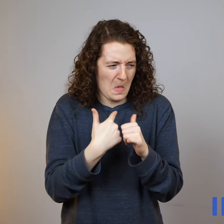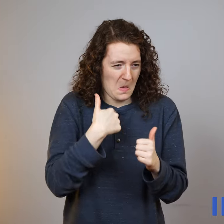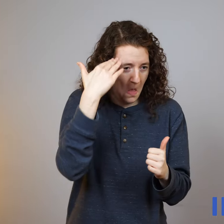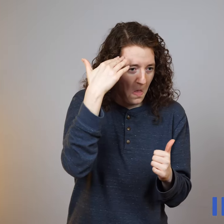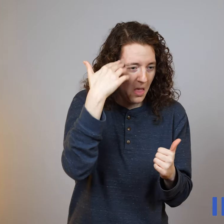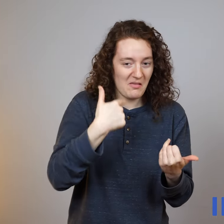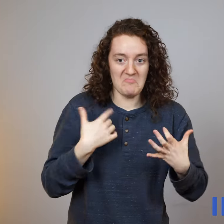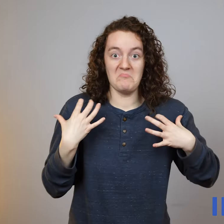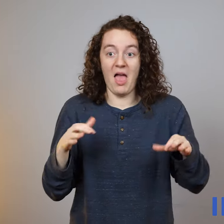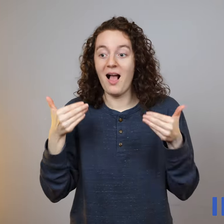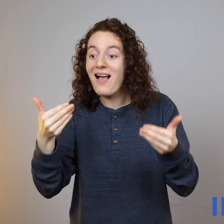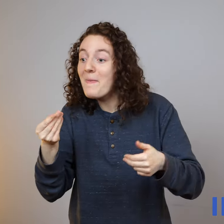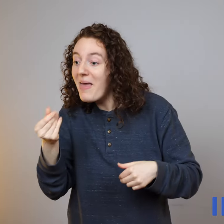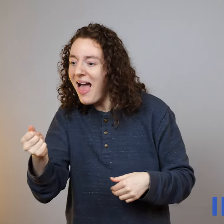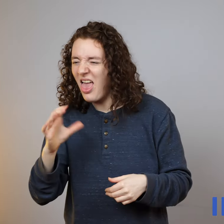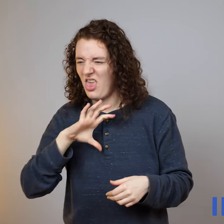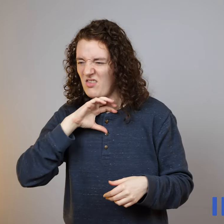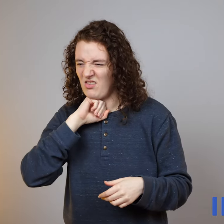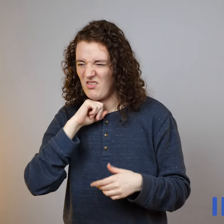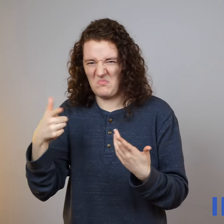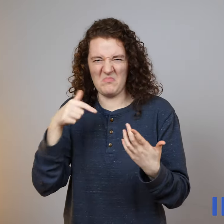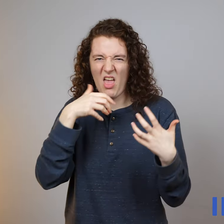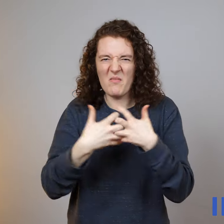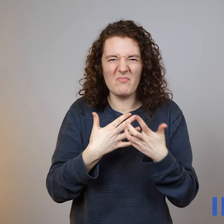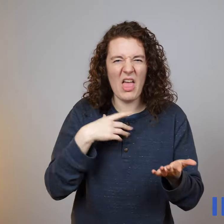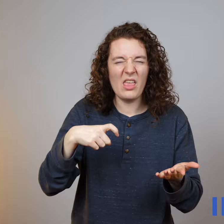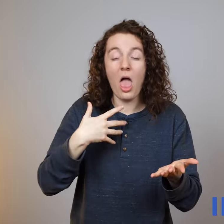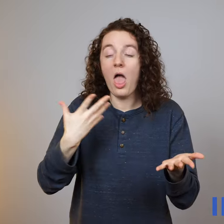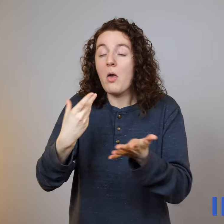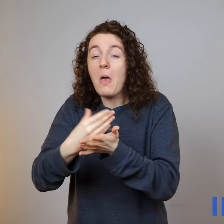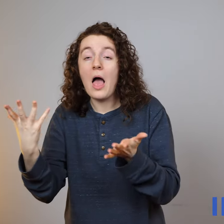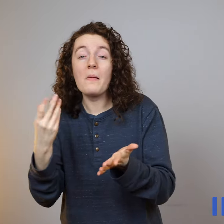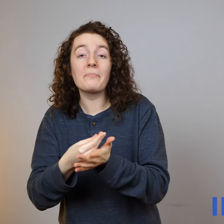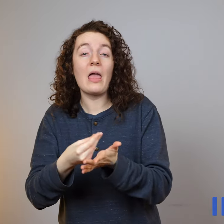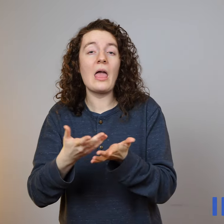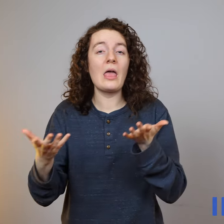How do I know? I don’t want to spend money on it just to find out that it is not right for me.”